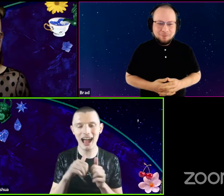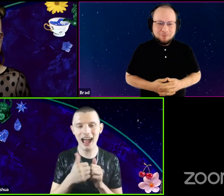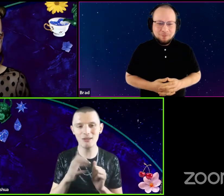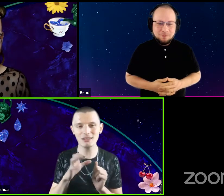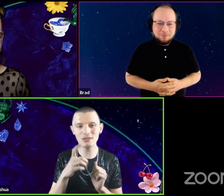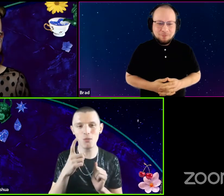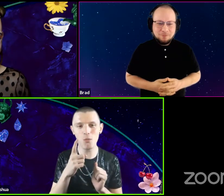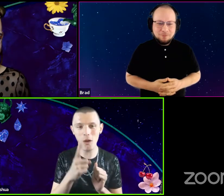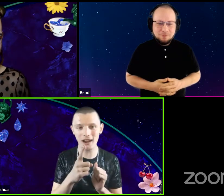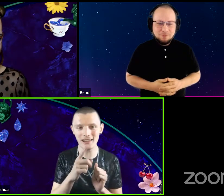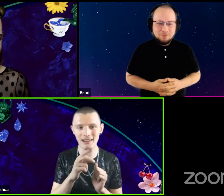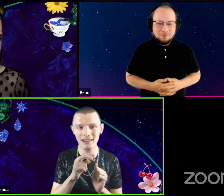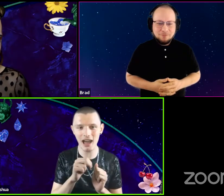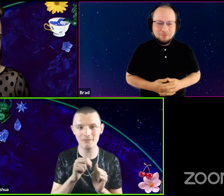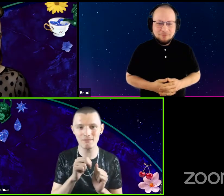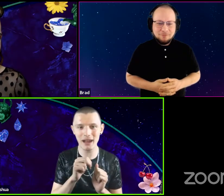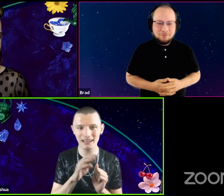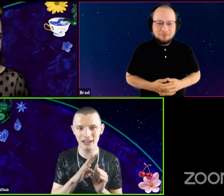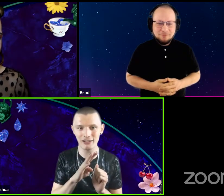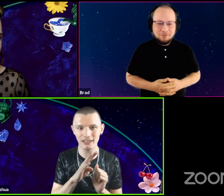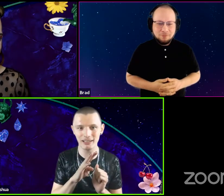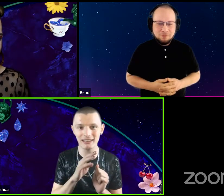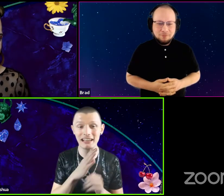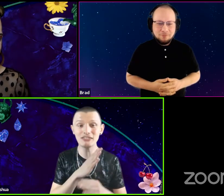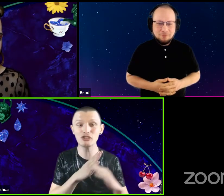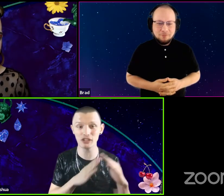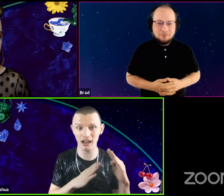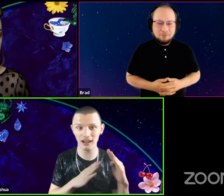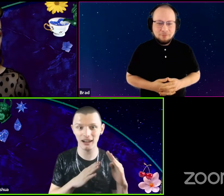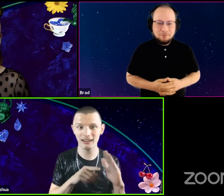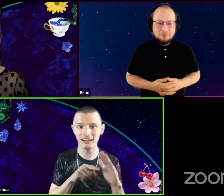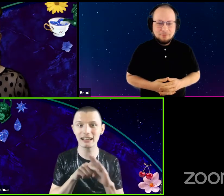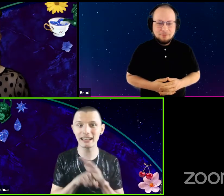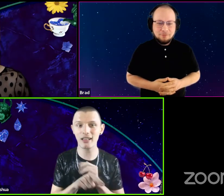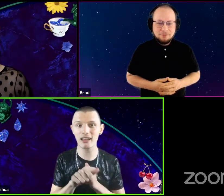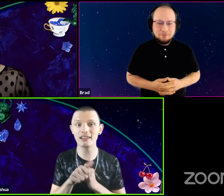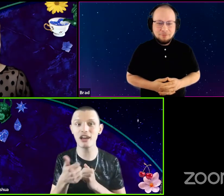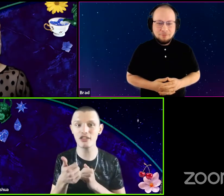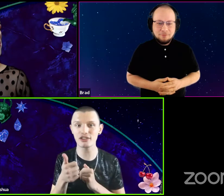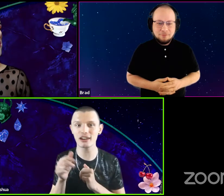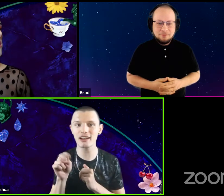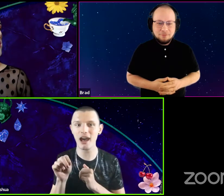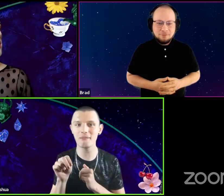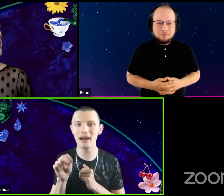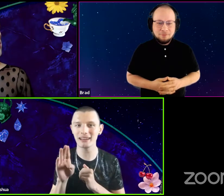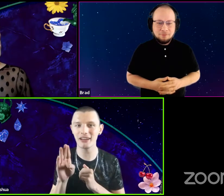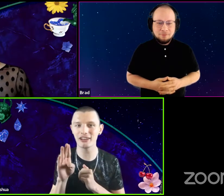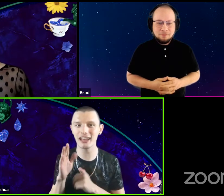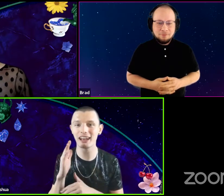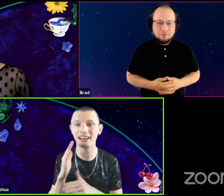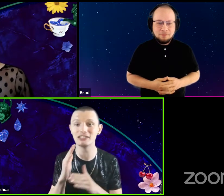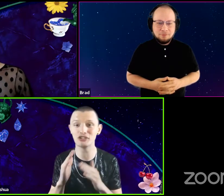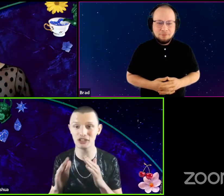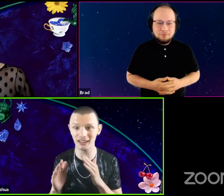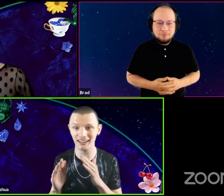How does one non binary Ninja kill another non binary Ninja?